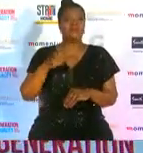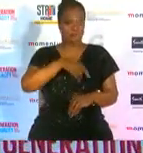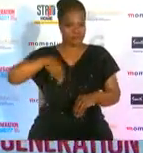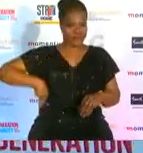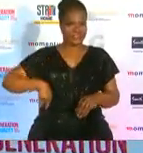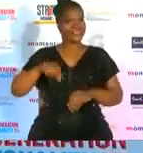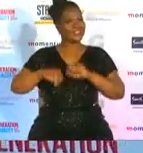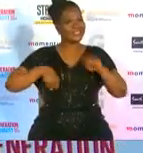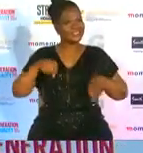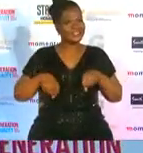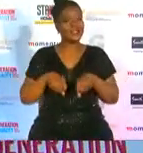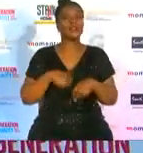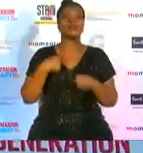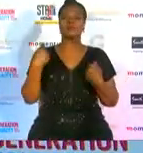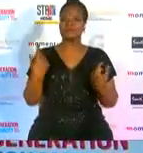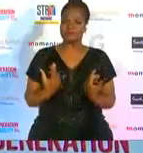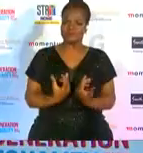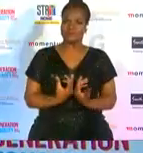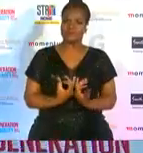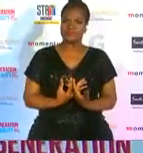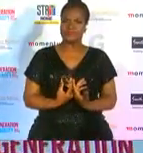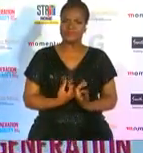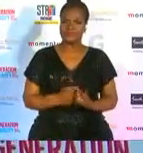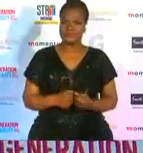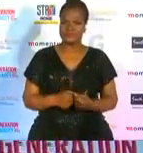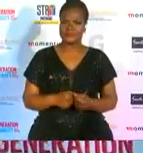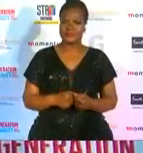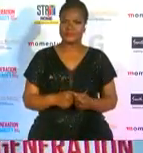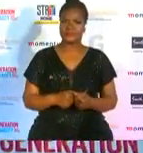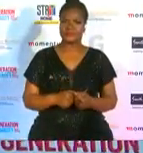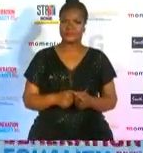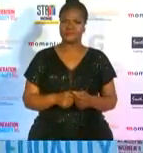this would definitely not have been possible without them